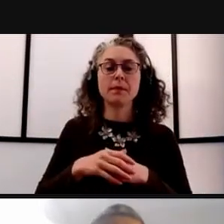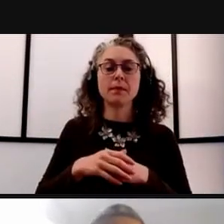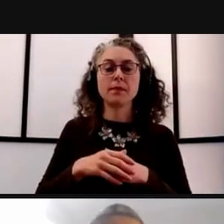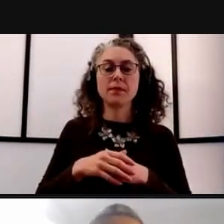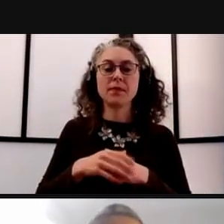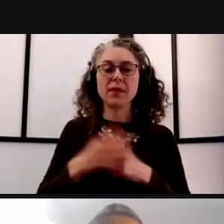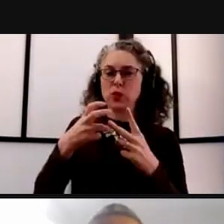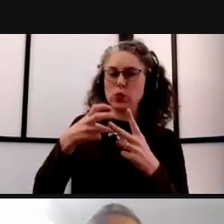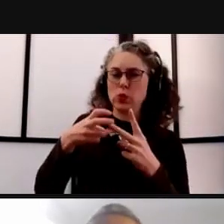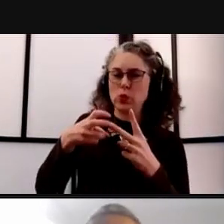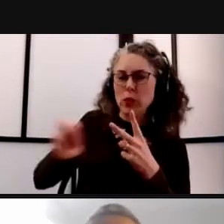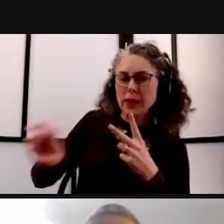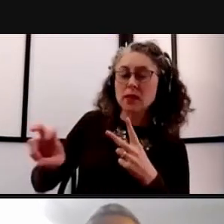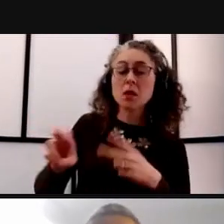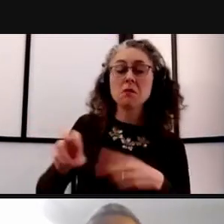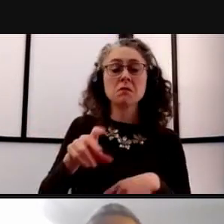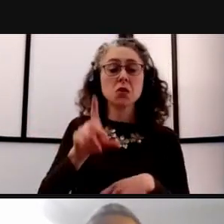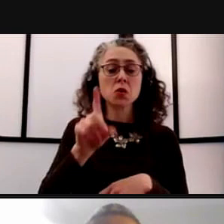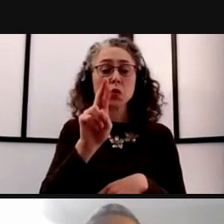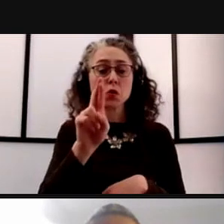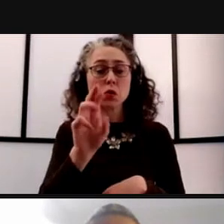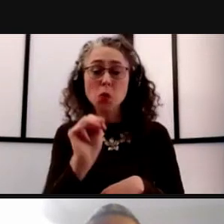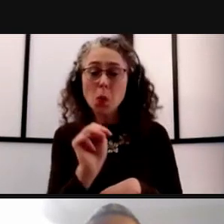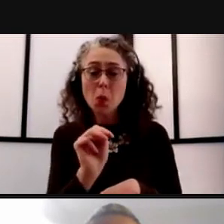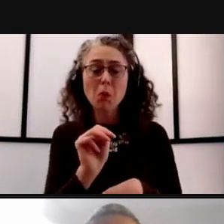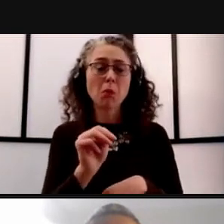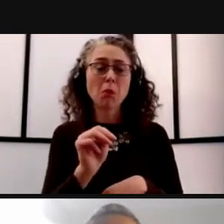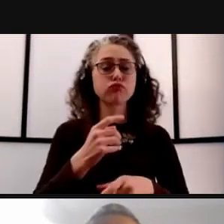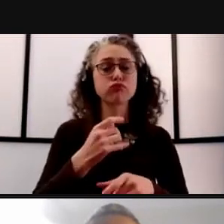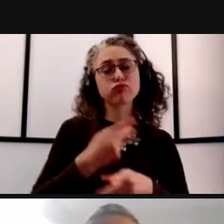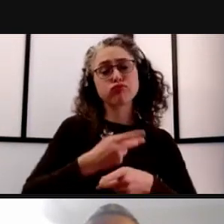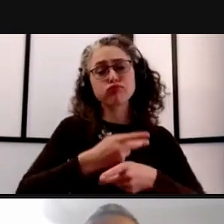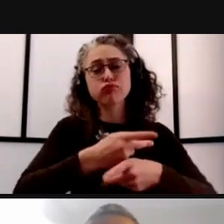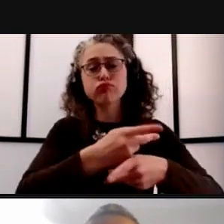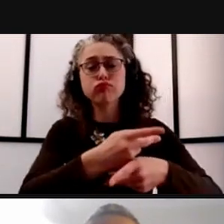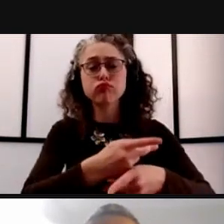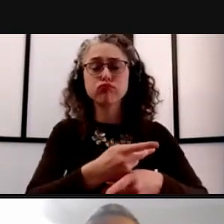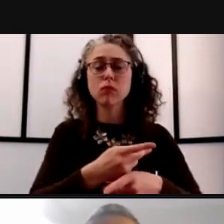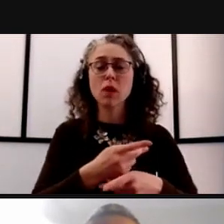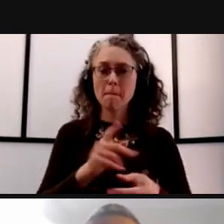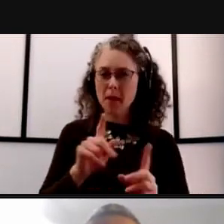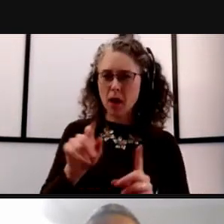You now when you're in the residence hall, I think certain things are taken care of. What's being done in the student life space